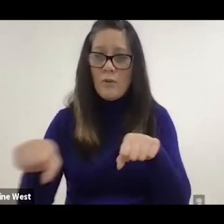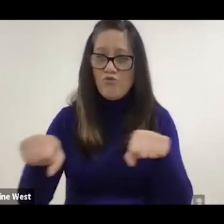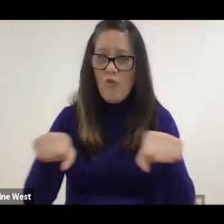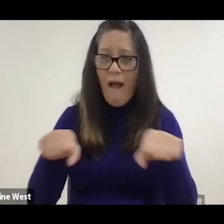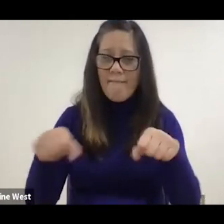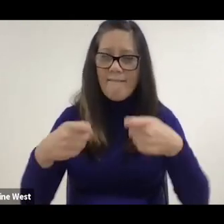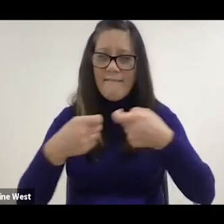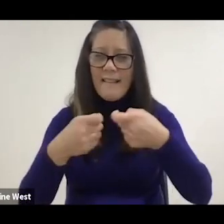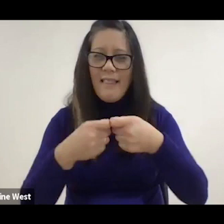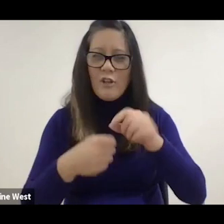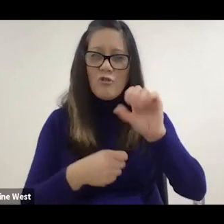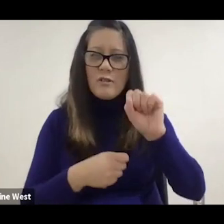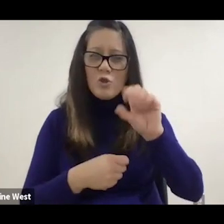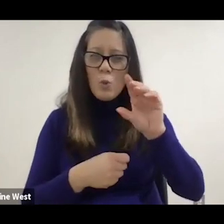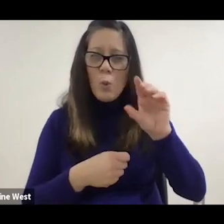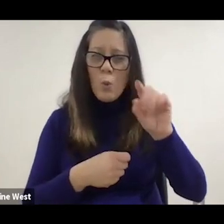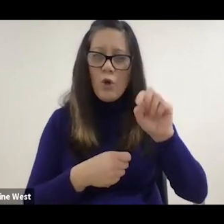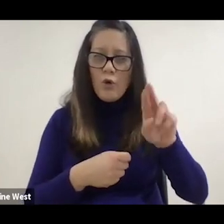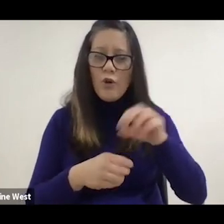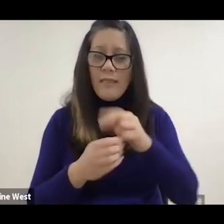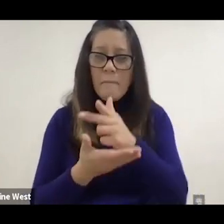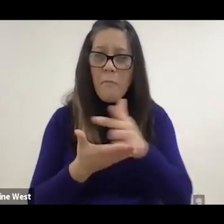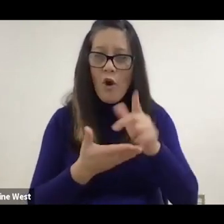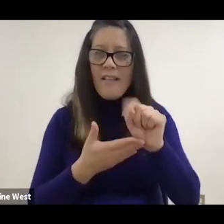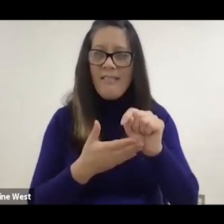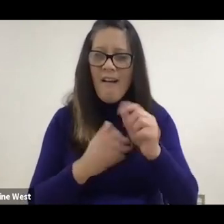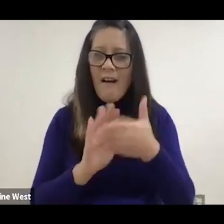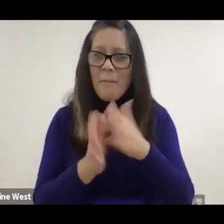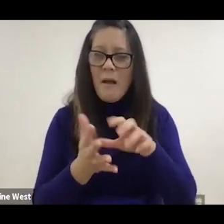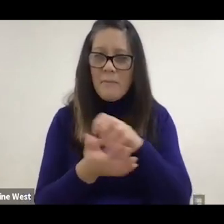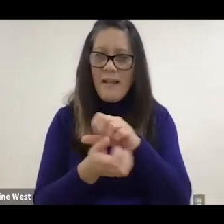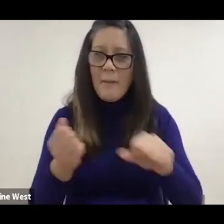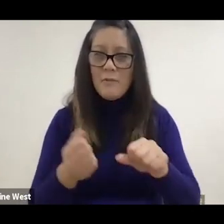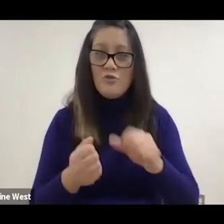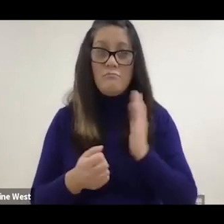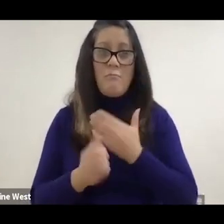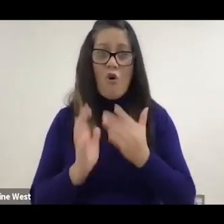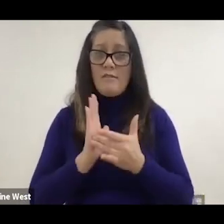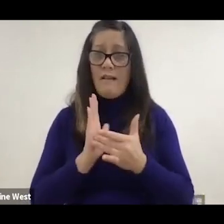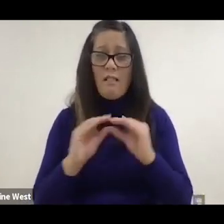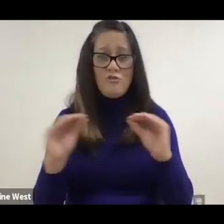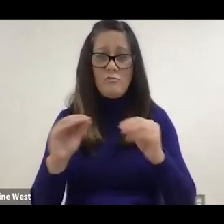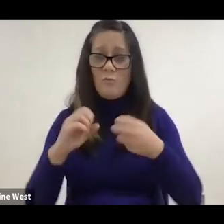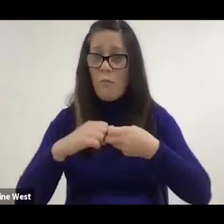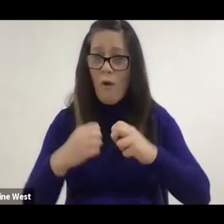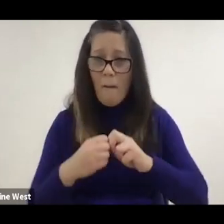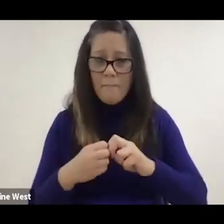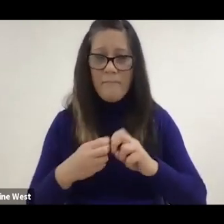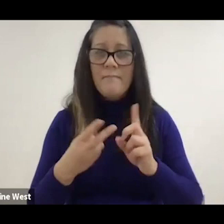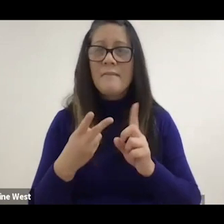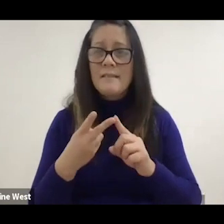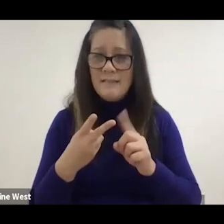lot that we get damaged and that you know that's not a problem for our technology. And Secondly,